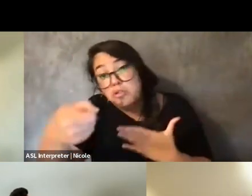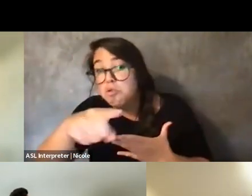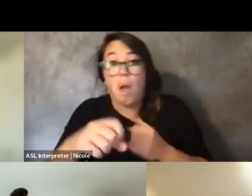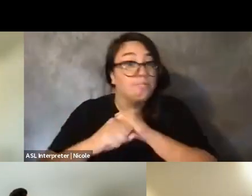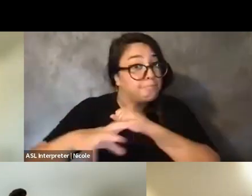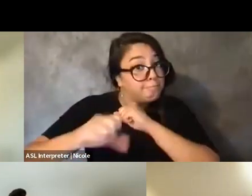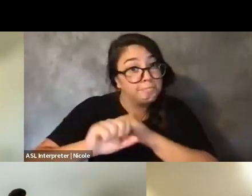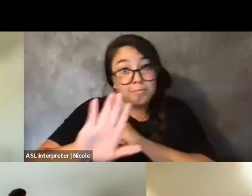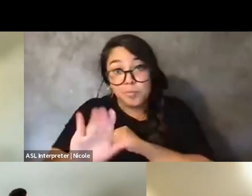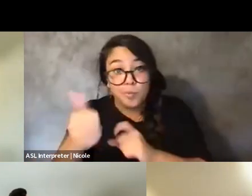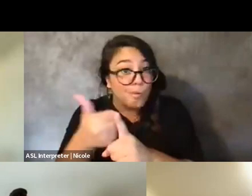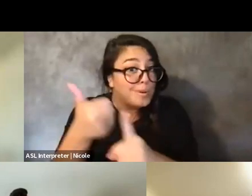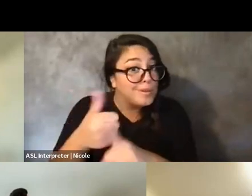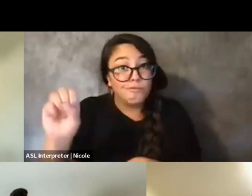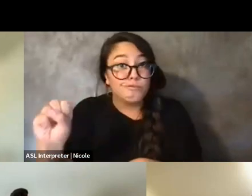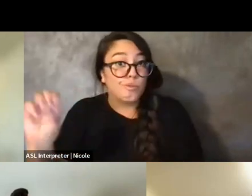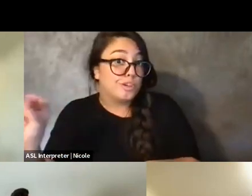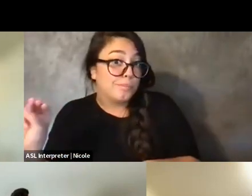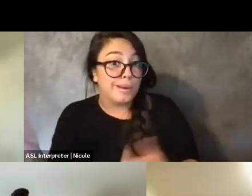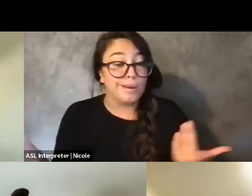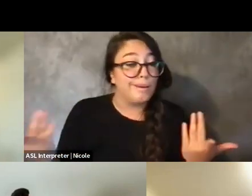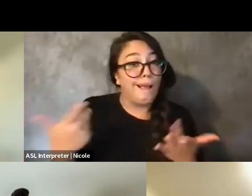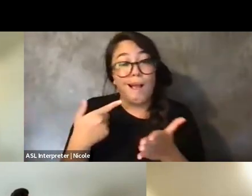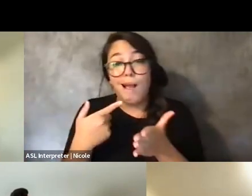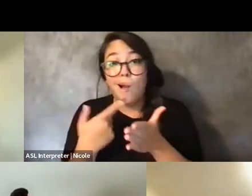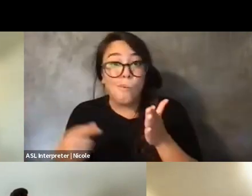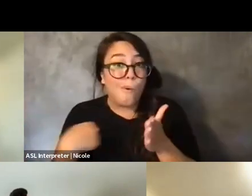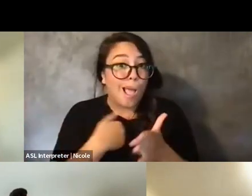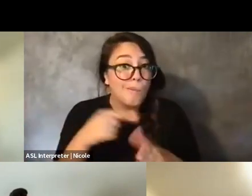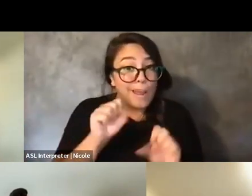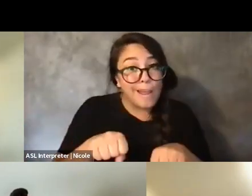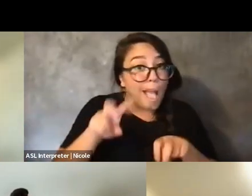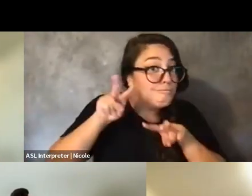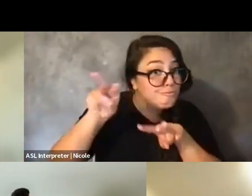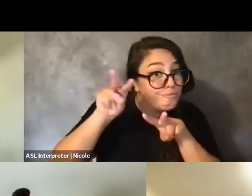tell us what we can anticipate in the future and celebrate. This time is yours.